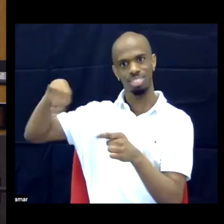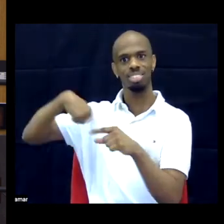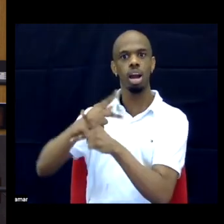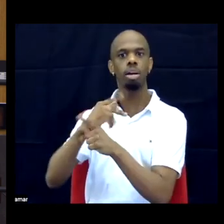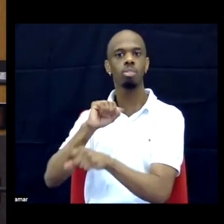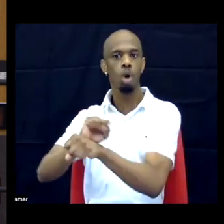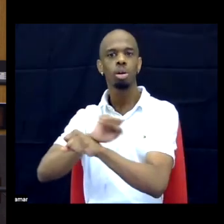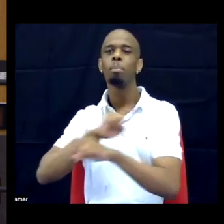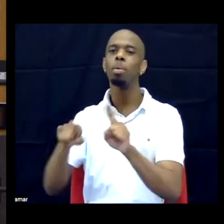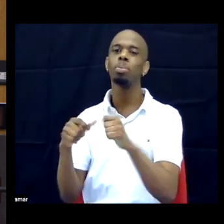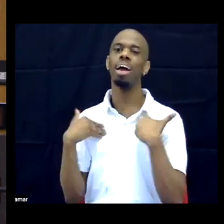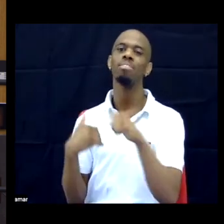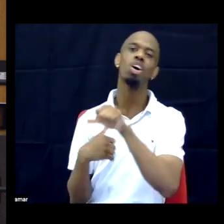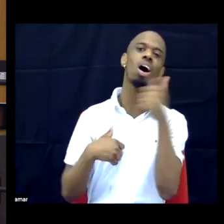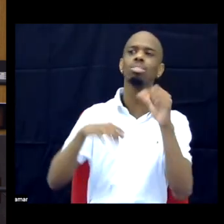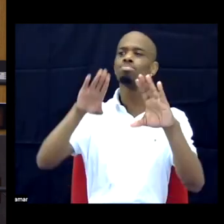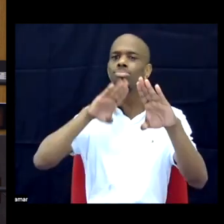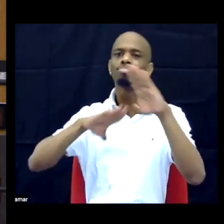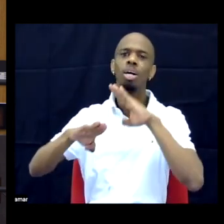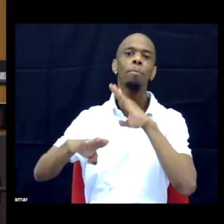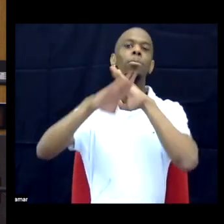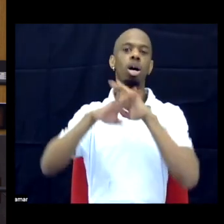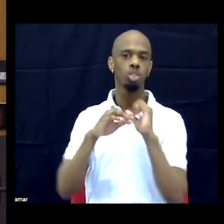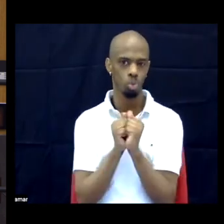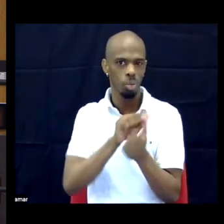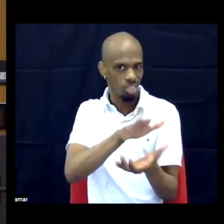of academia is incredibly difficult. Okay.